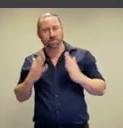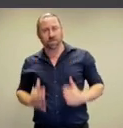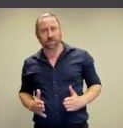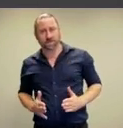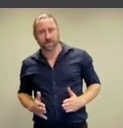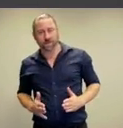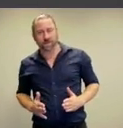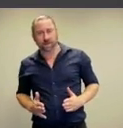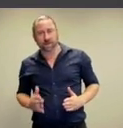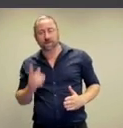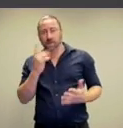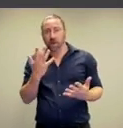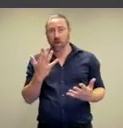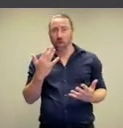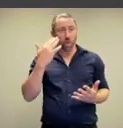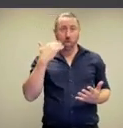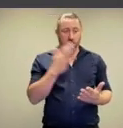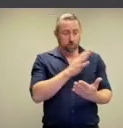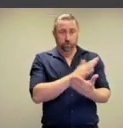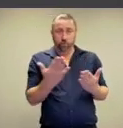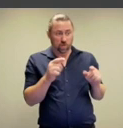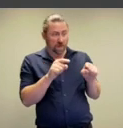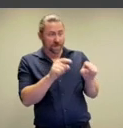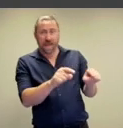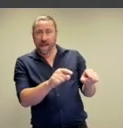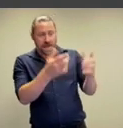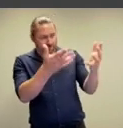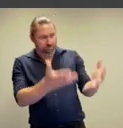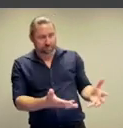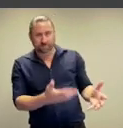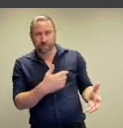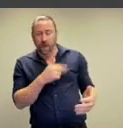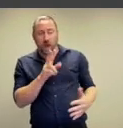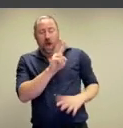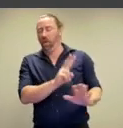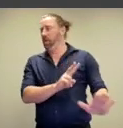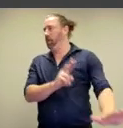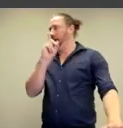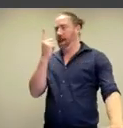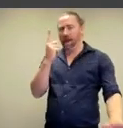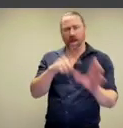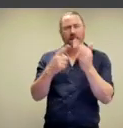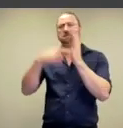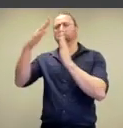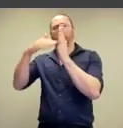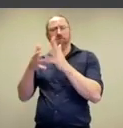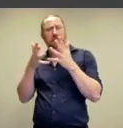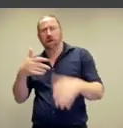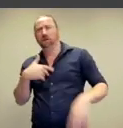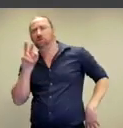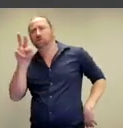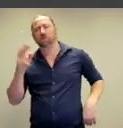bodies? While real women with real agency